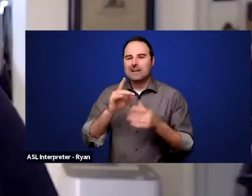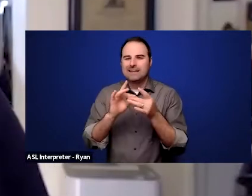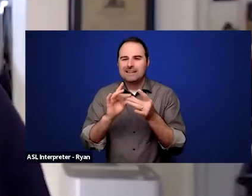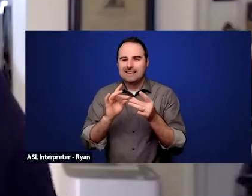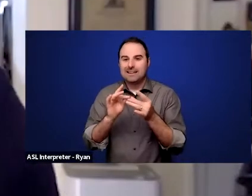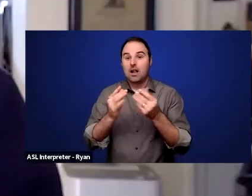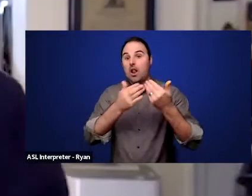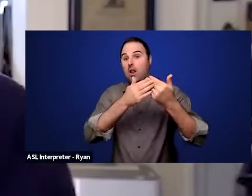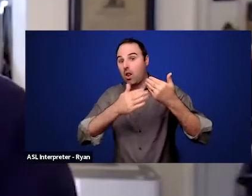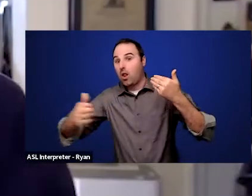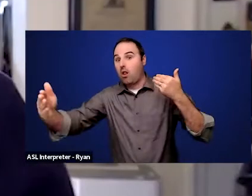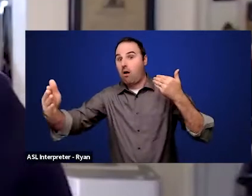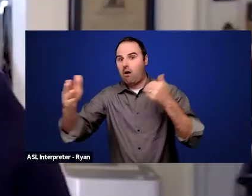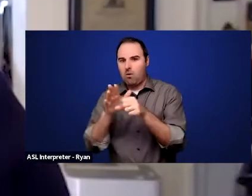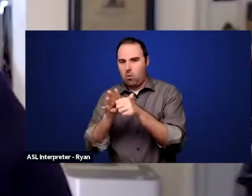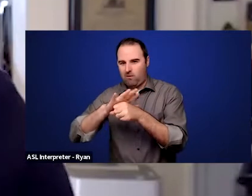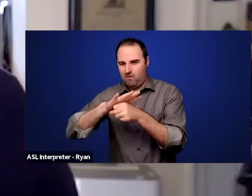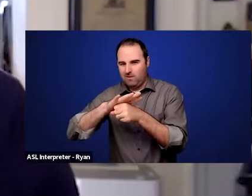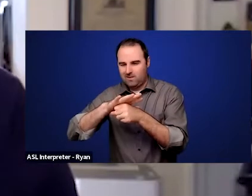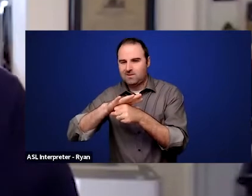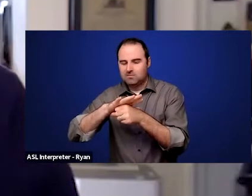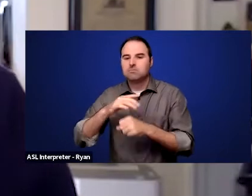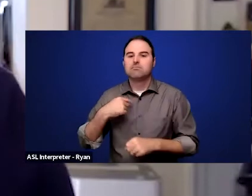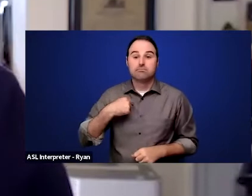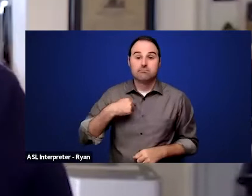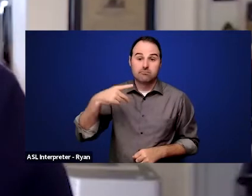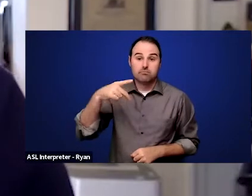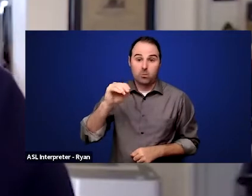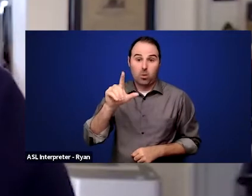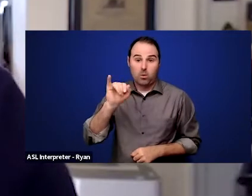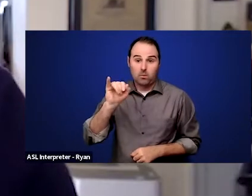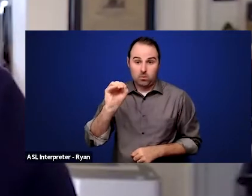and of course the data that you have now